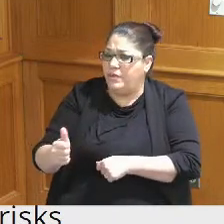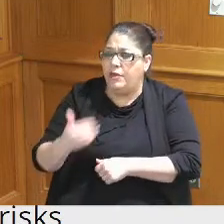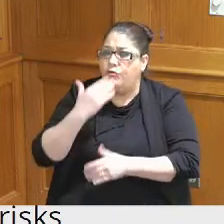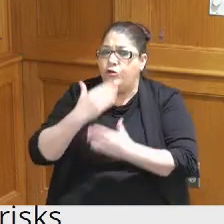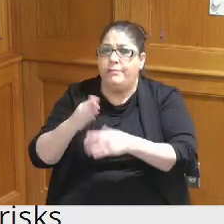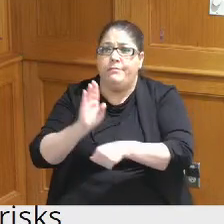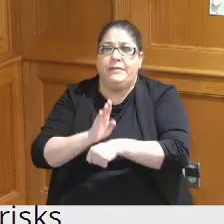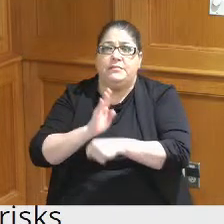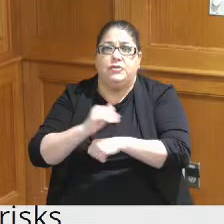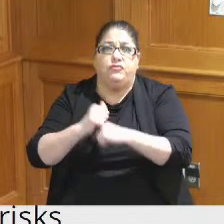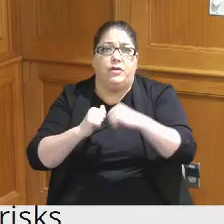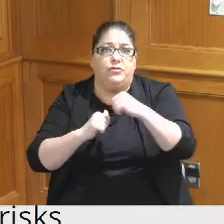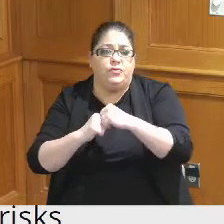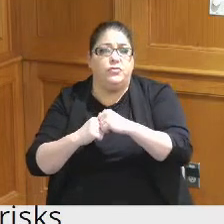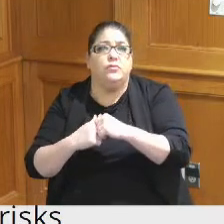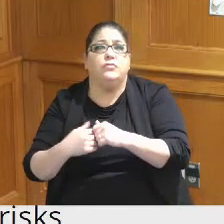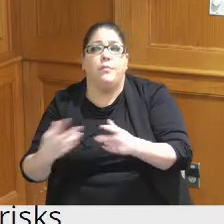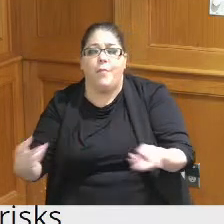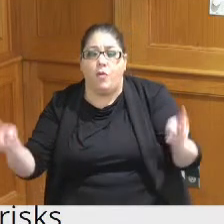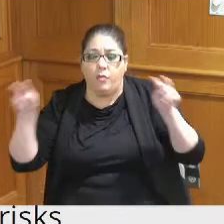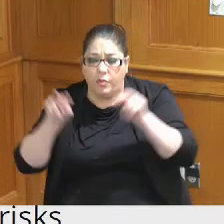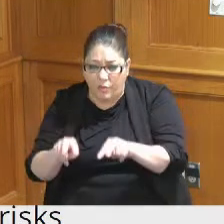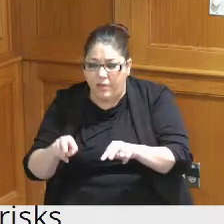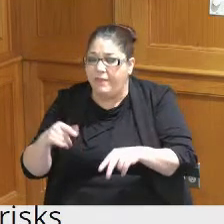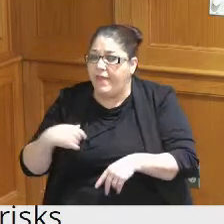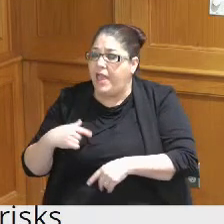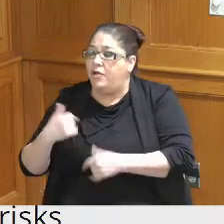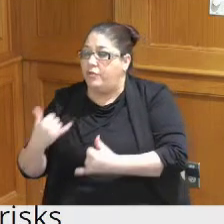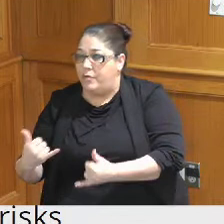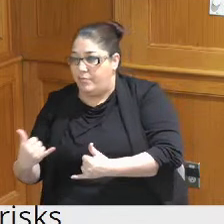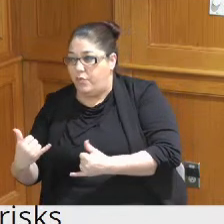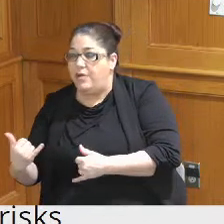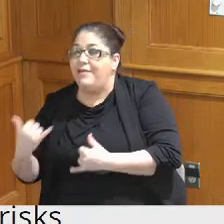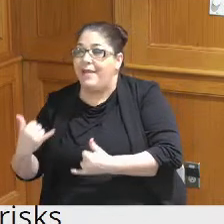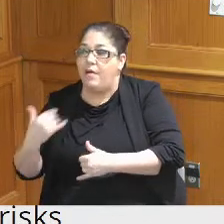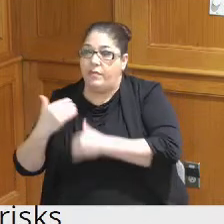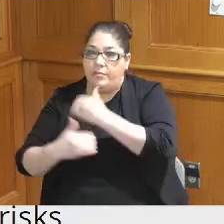we should definitely do that they are on board they are currently in the process of doing that